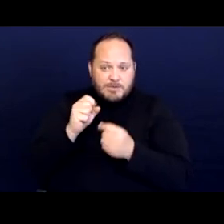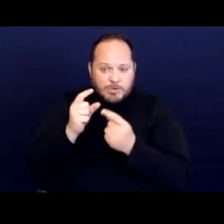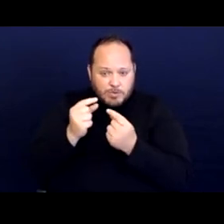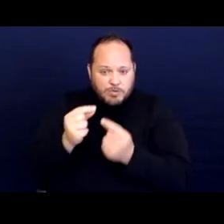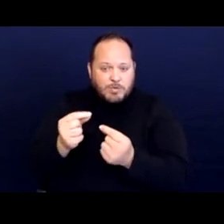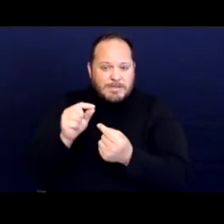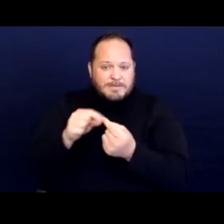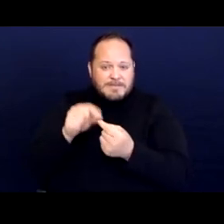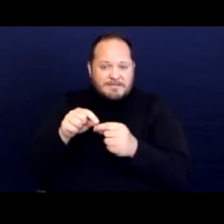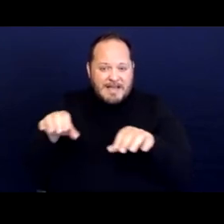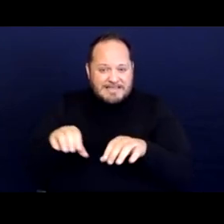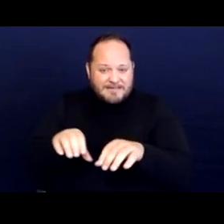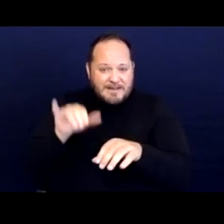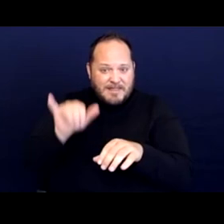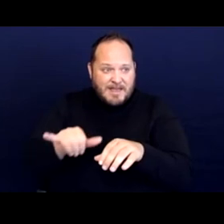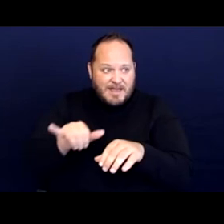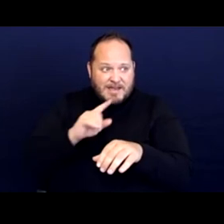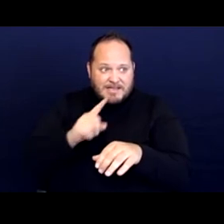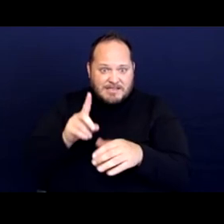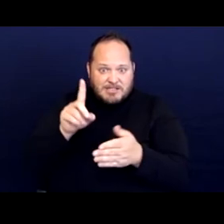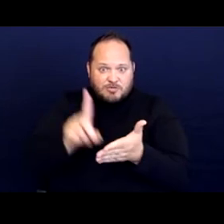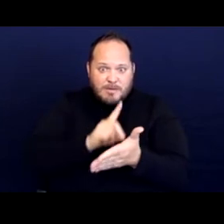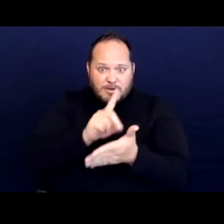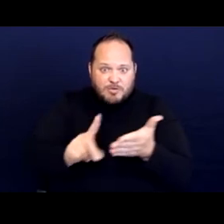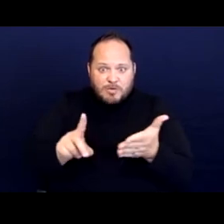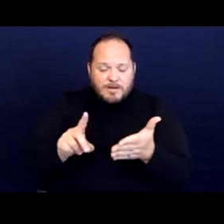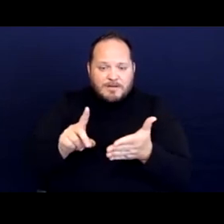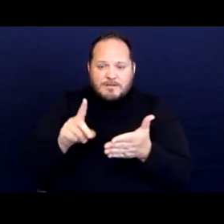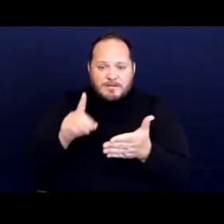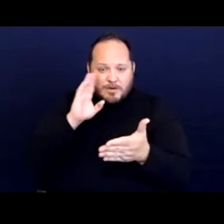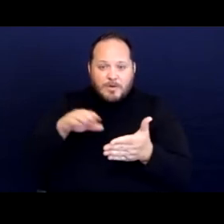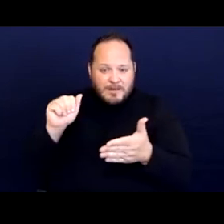that is discriminatory the ADA can provide redress for that.